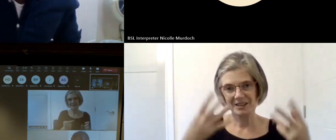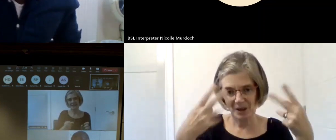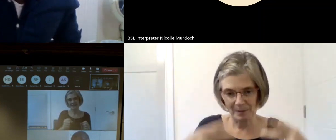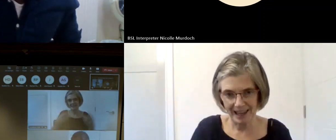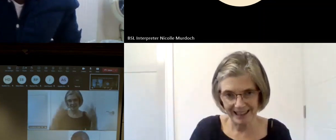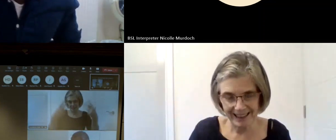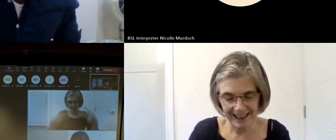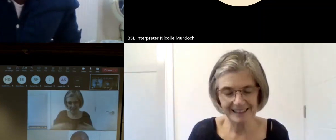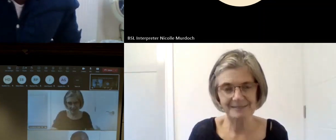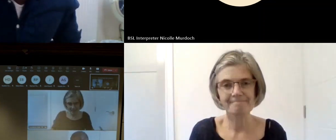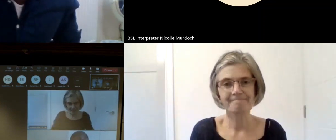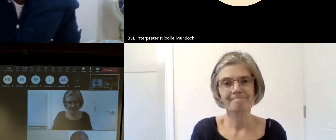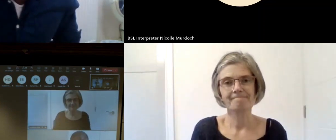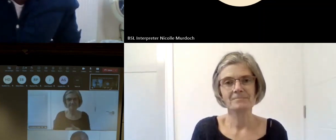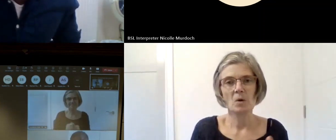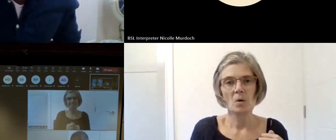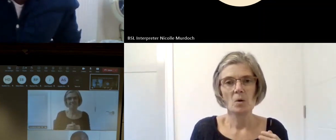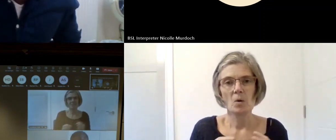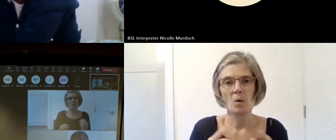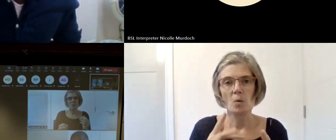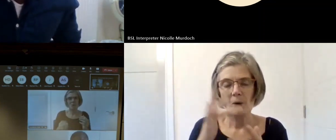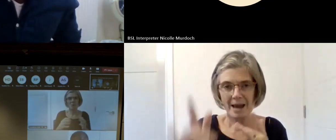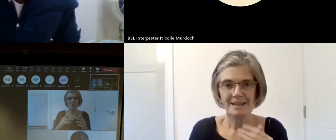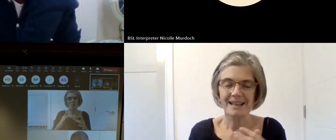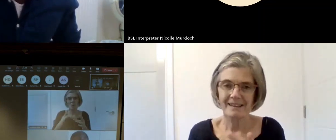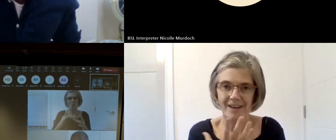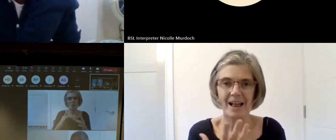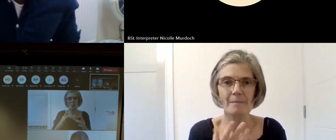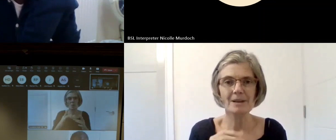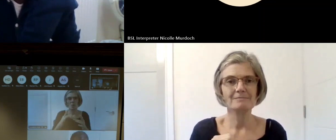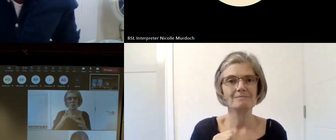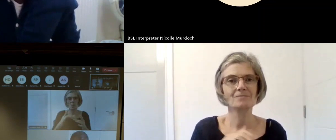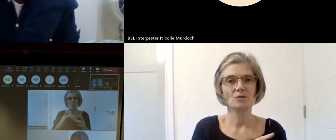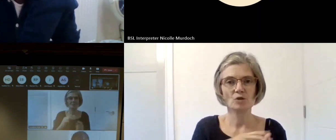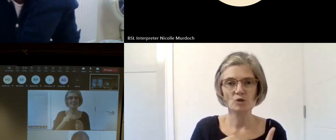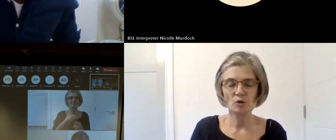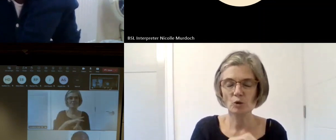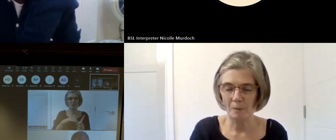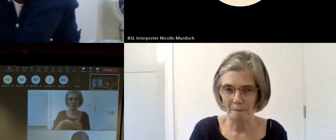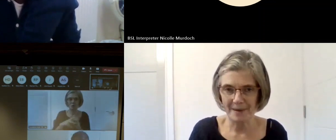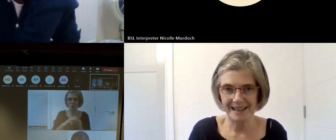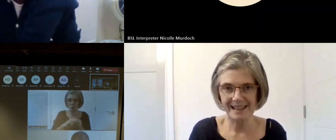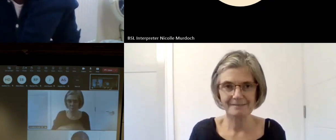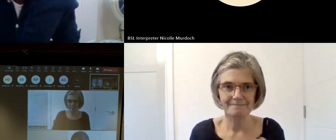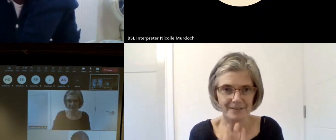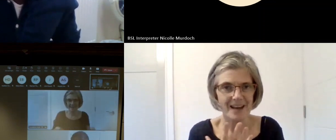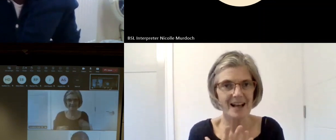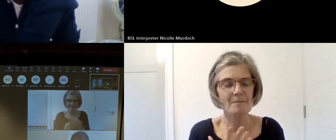website development social media um so yeah so in terms of like Outreach and making our collections